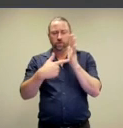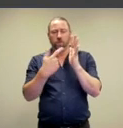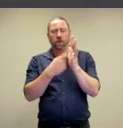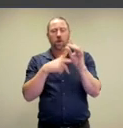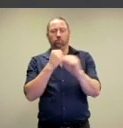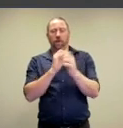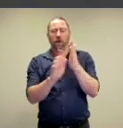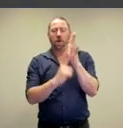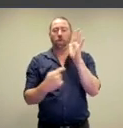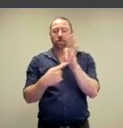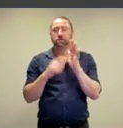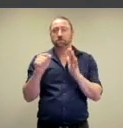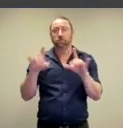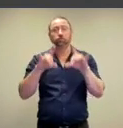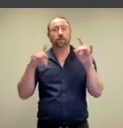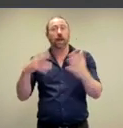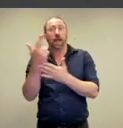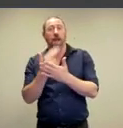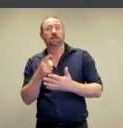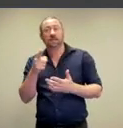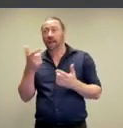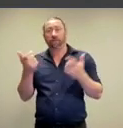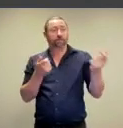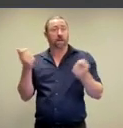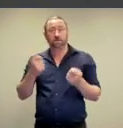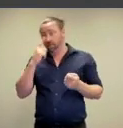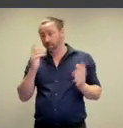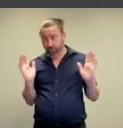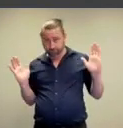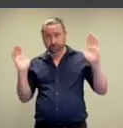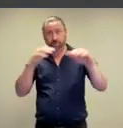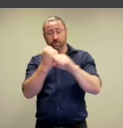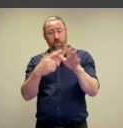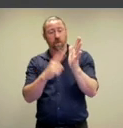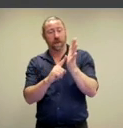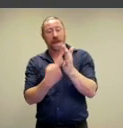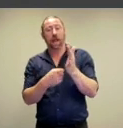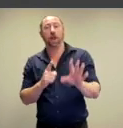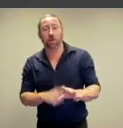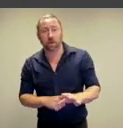Stuart Ringholt is an Australian artist